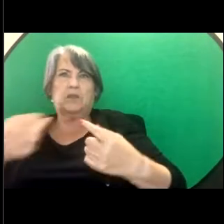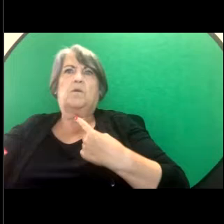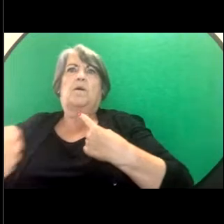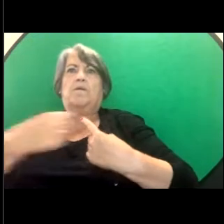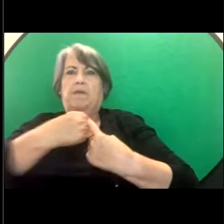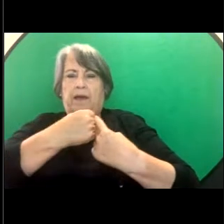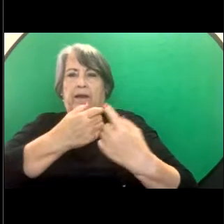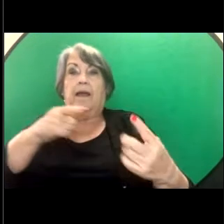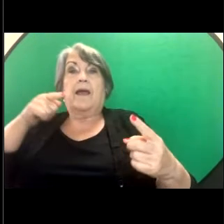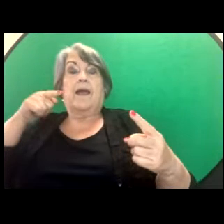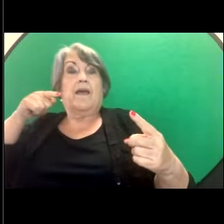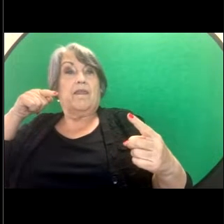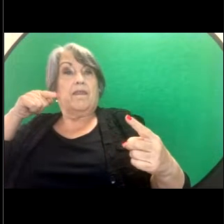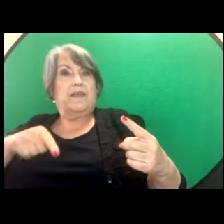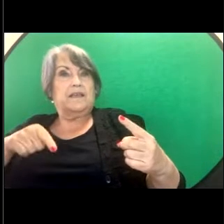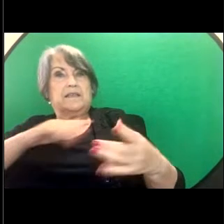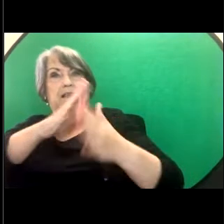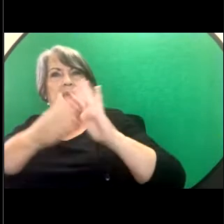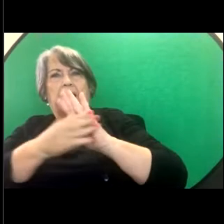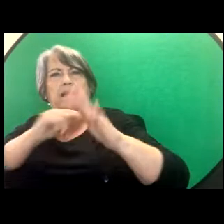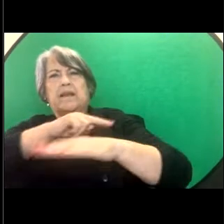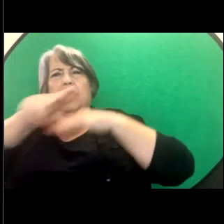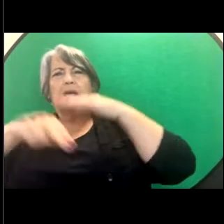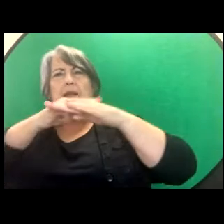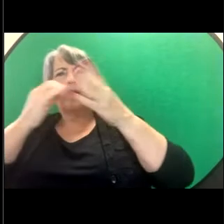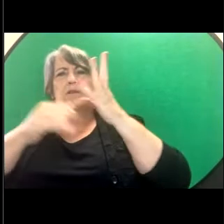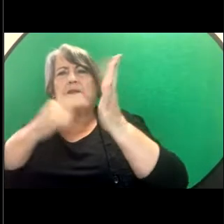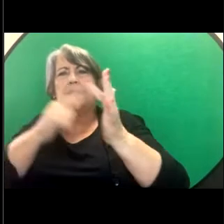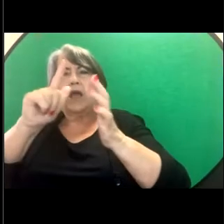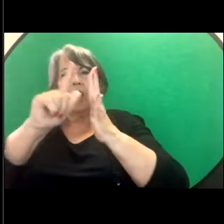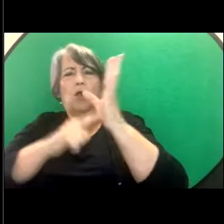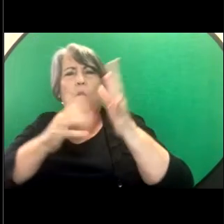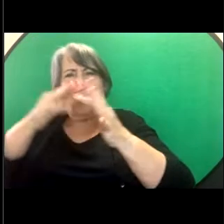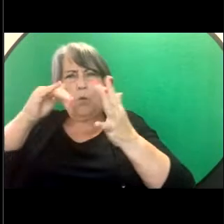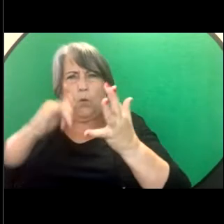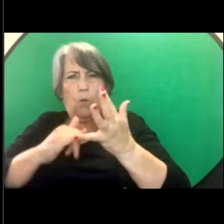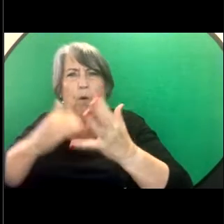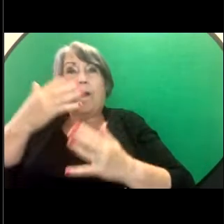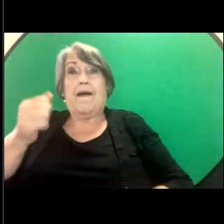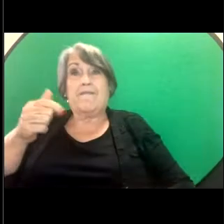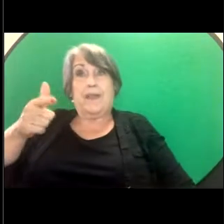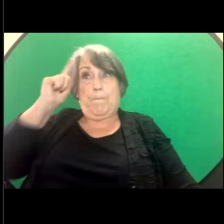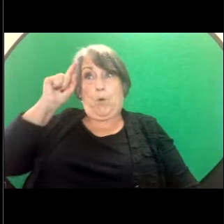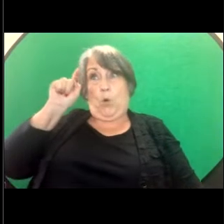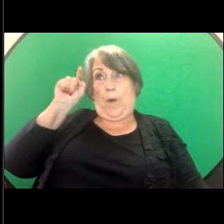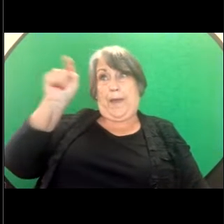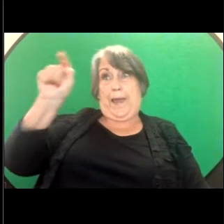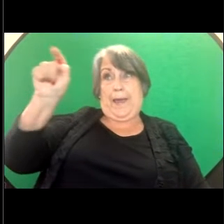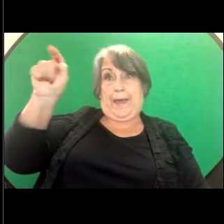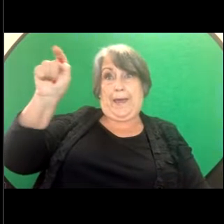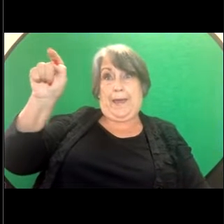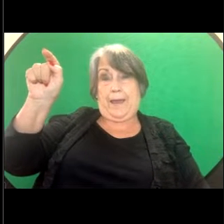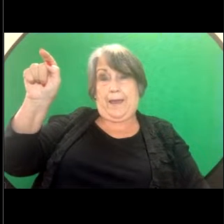state laws there is a way to hold the employer of a person who is alleged to have sexually